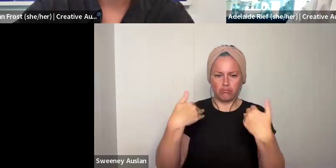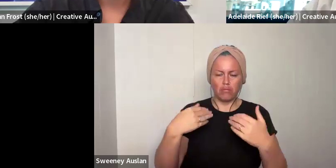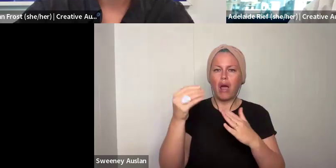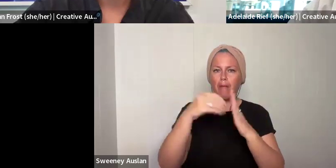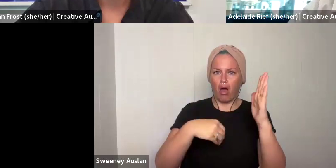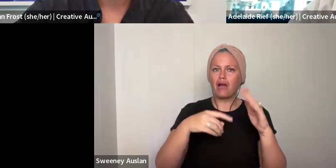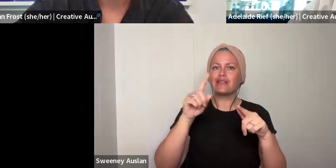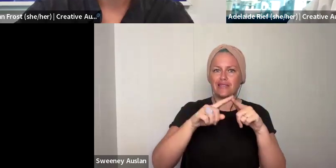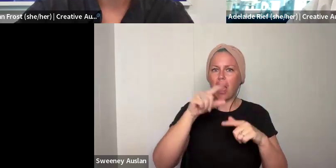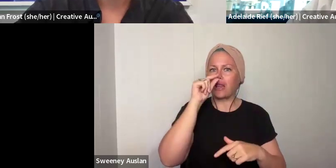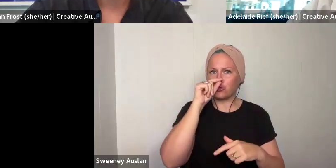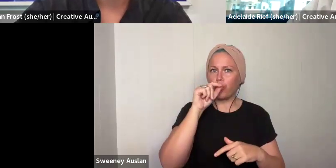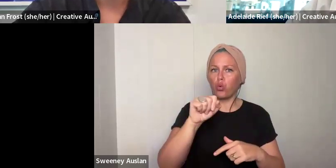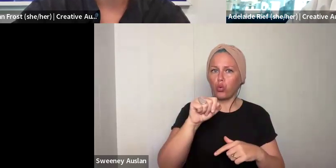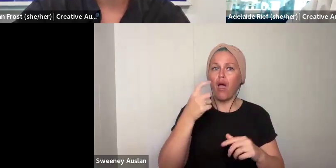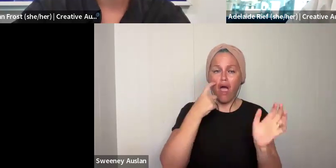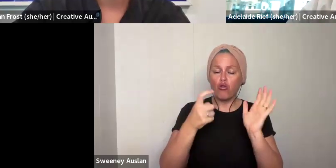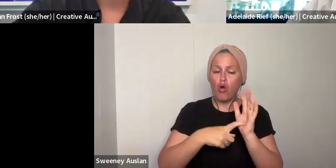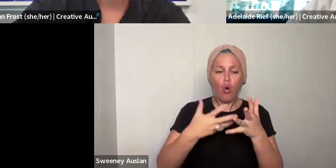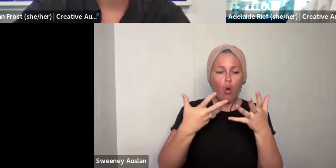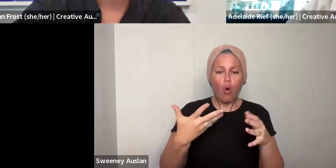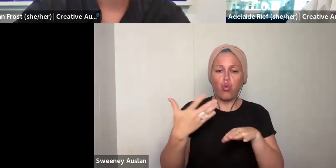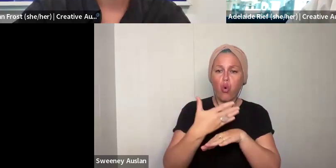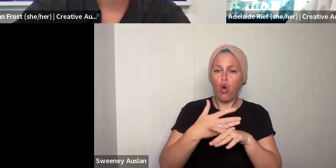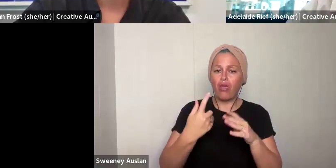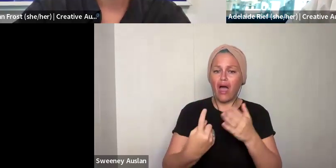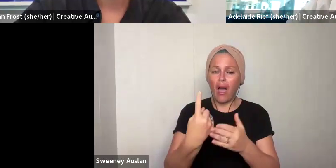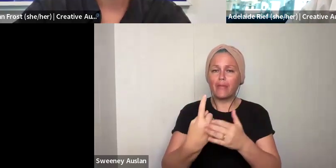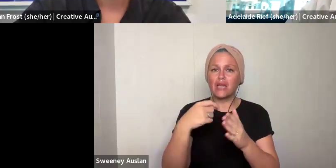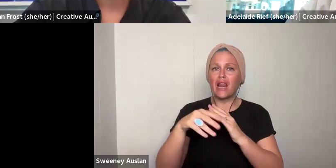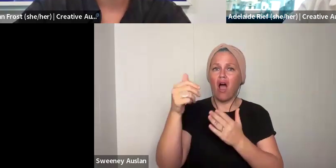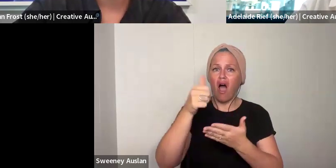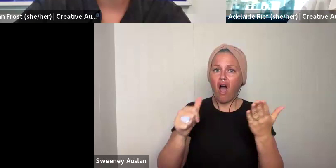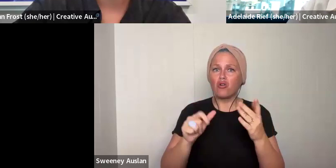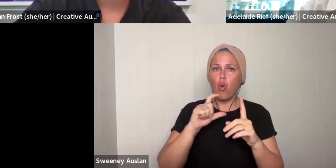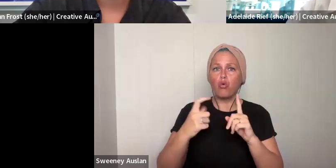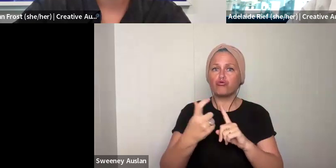That is absently fine. You are very welcome to apply and it still would be eligible.